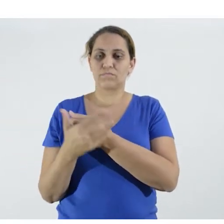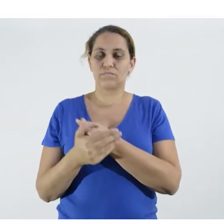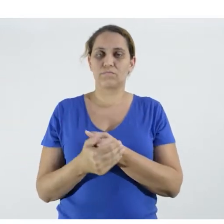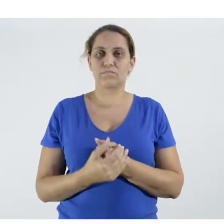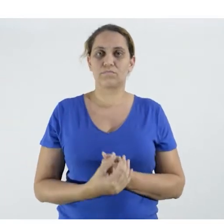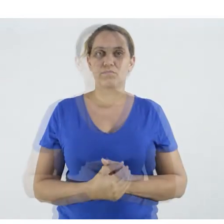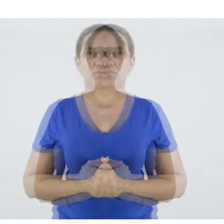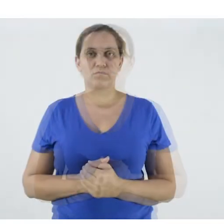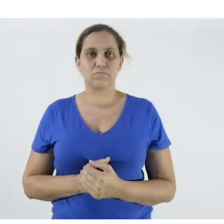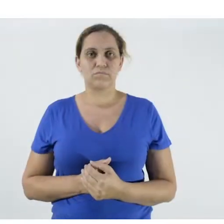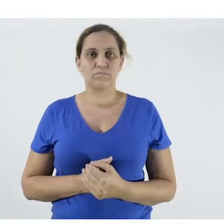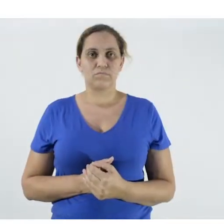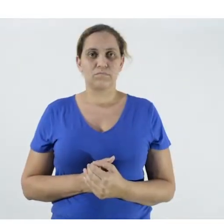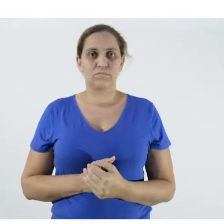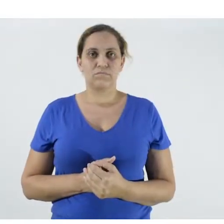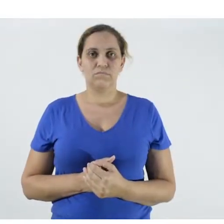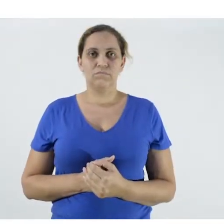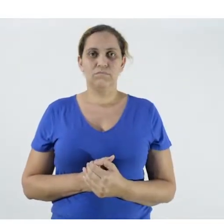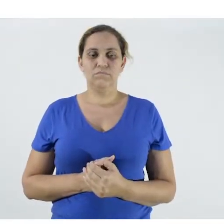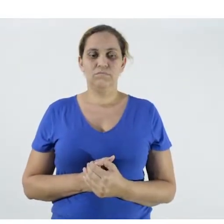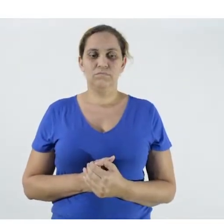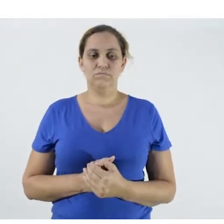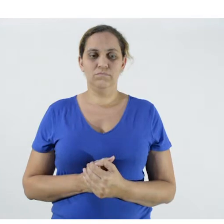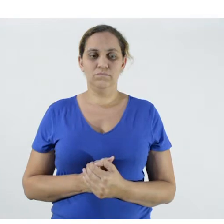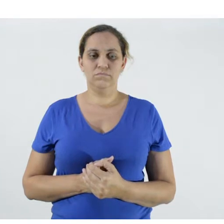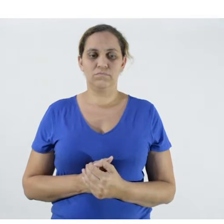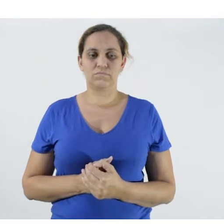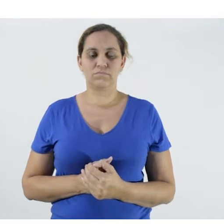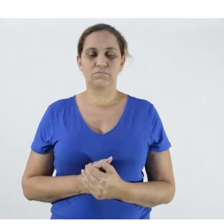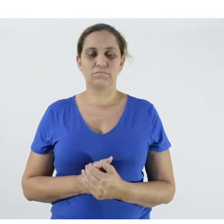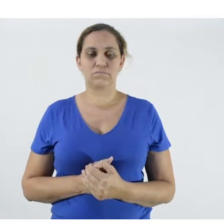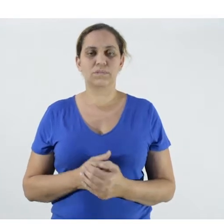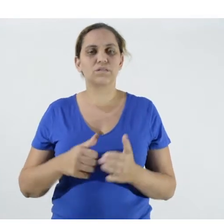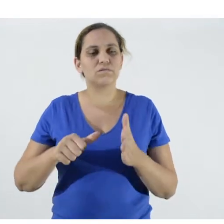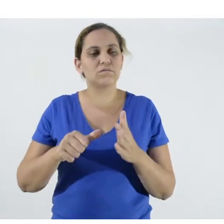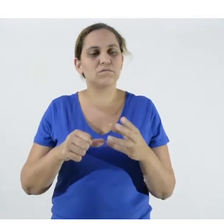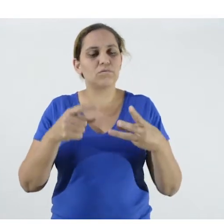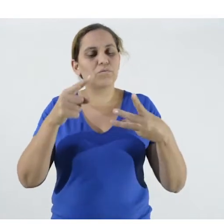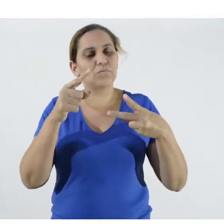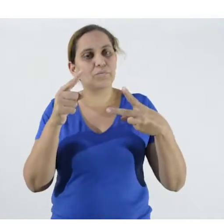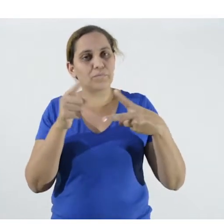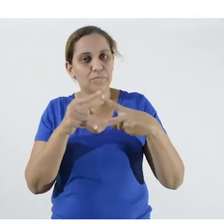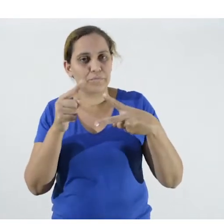"Bulletin for the Protection against Covid-19 in the Field". The first is aimed at